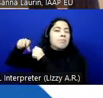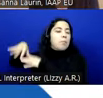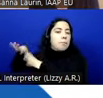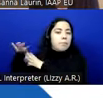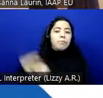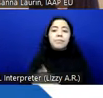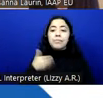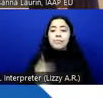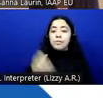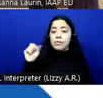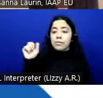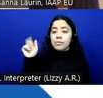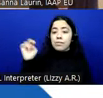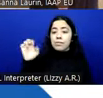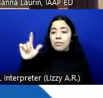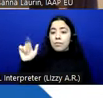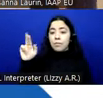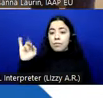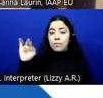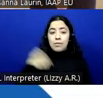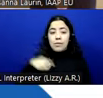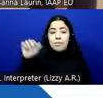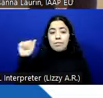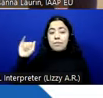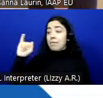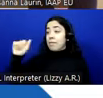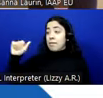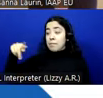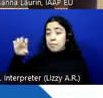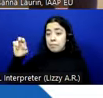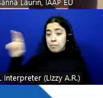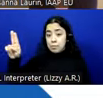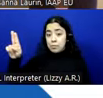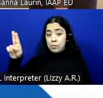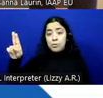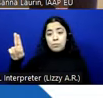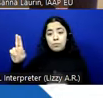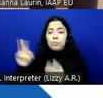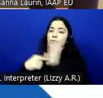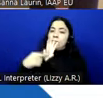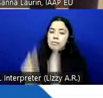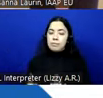and I plan and manage these webinar series. If we can have the next slide, please.